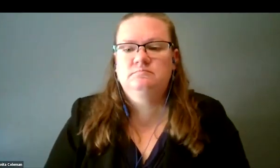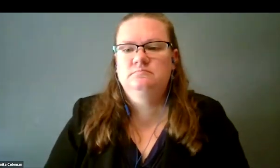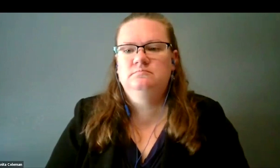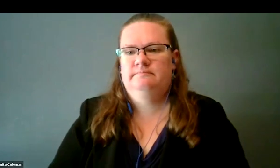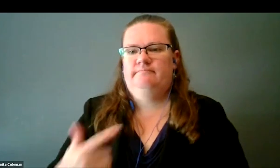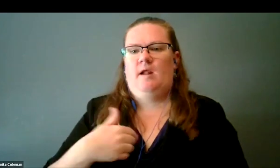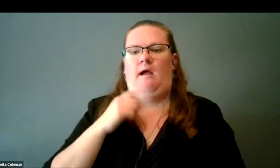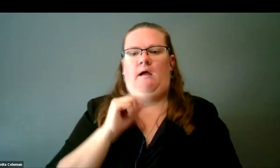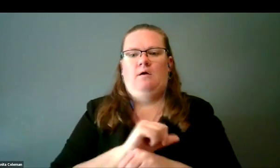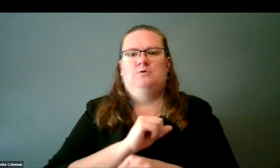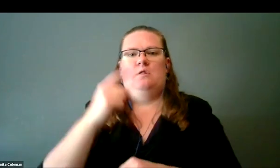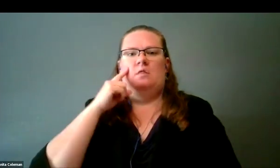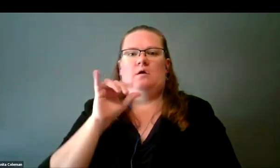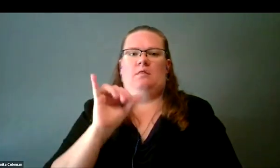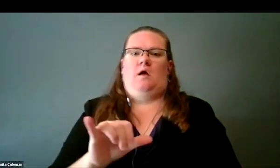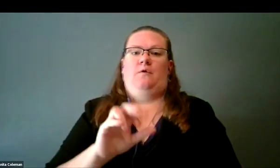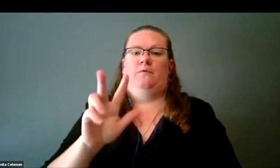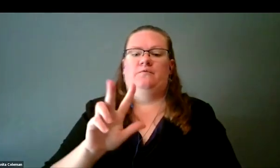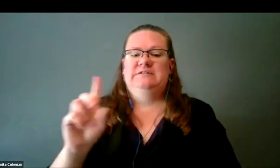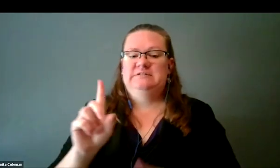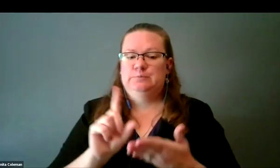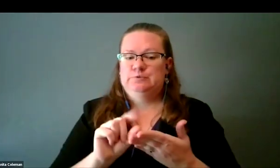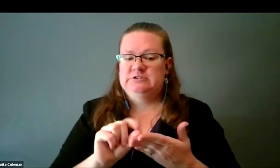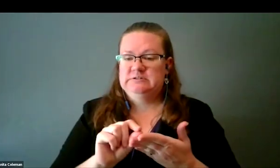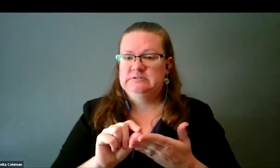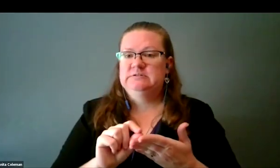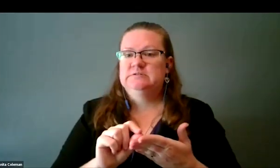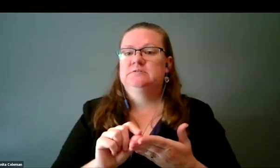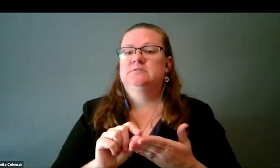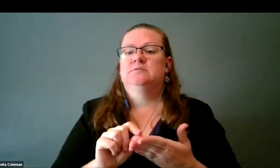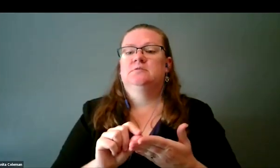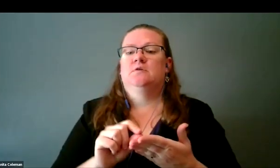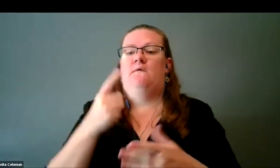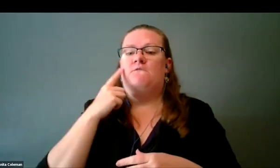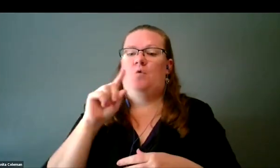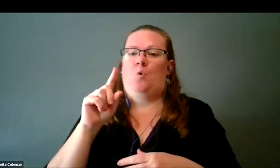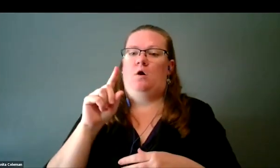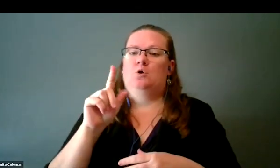Actually, I think 3D printing of tools